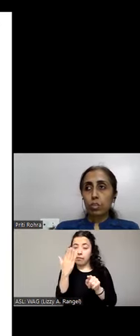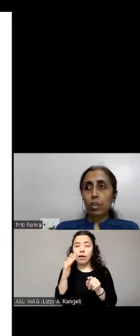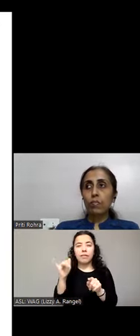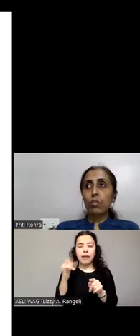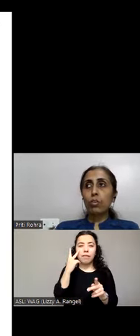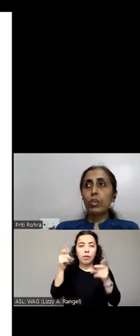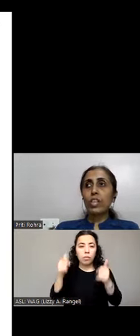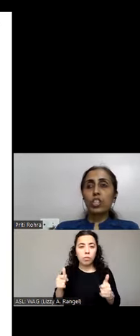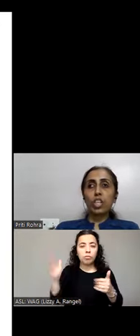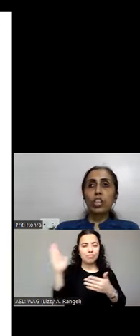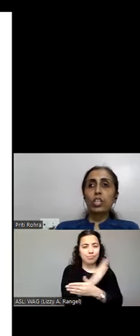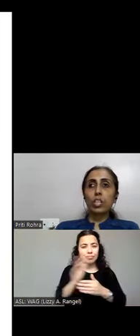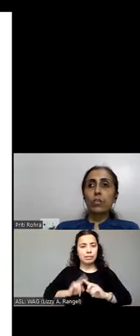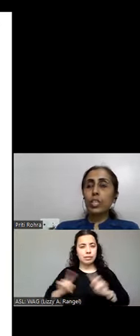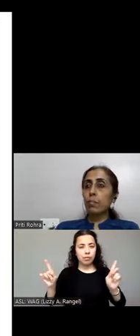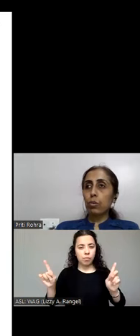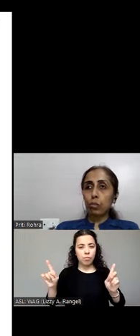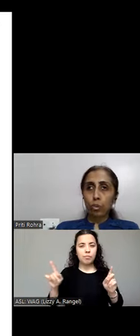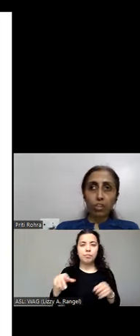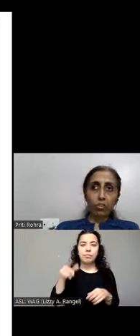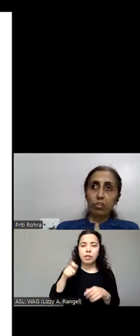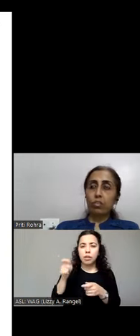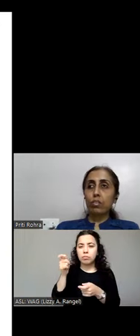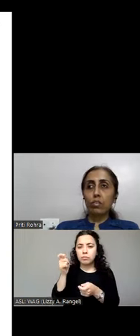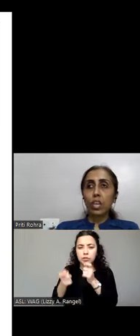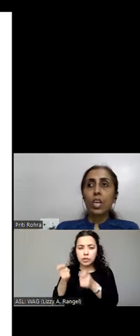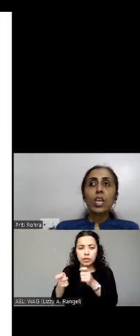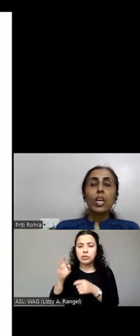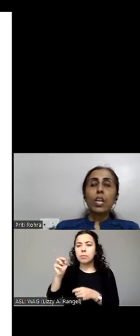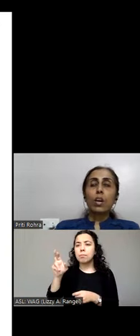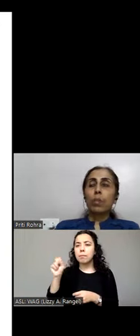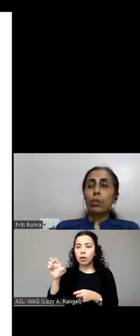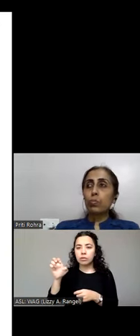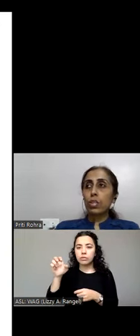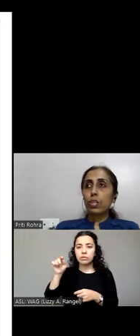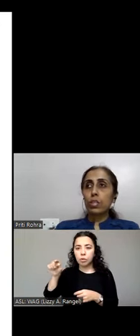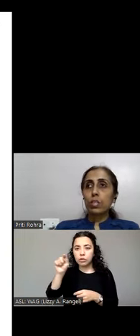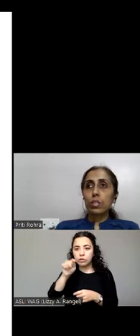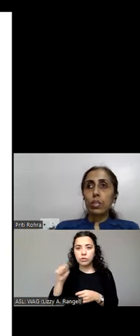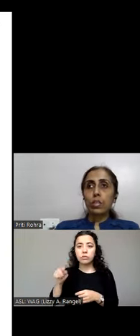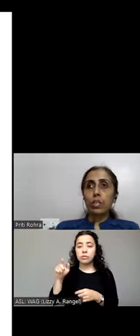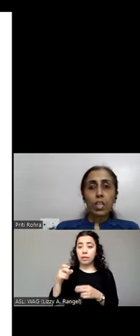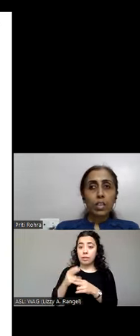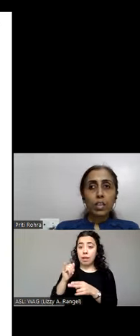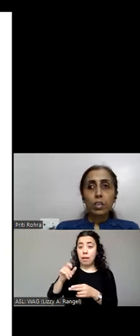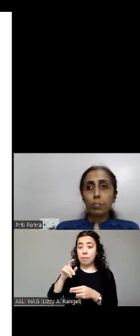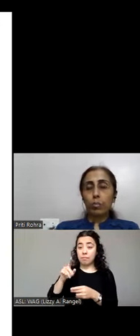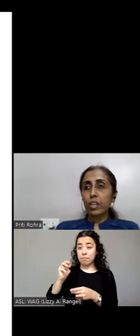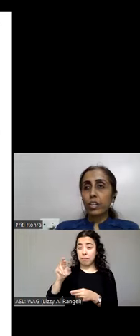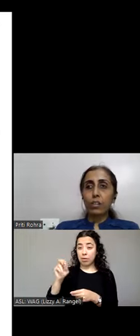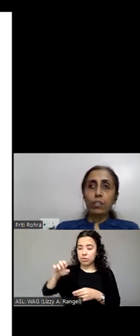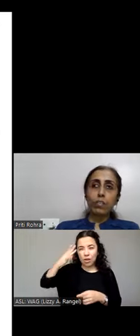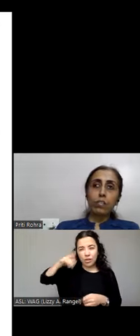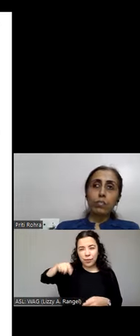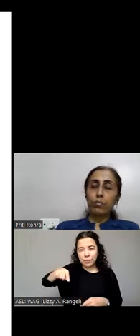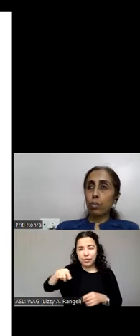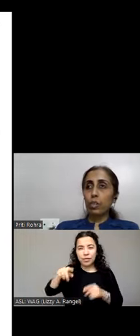Some go in and change even their mouse pointers. Is now pointers, the standard pointer would be